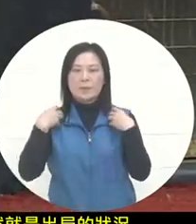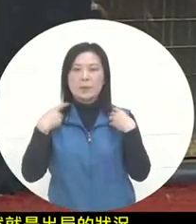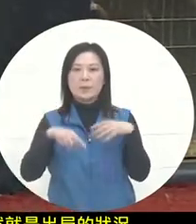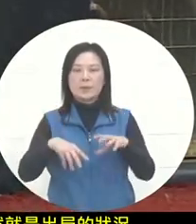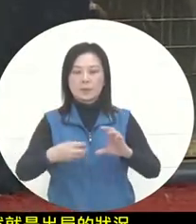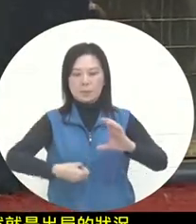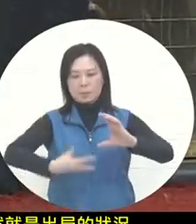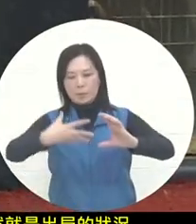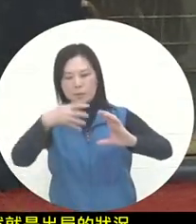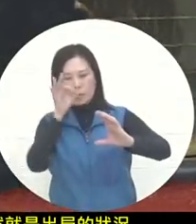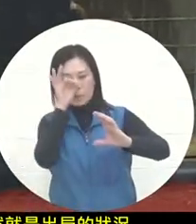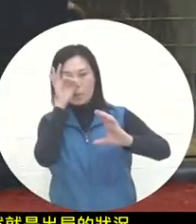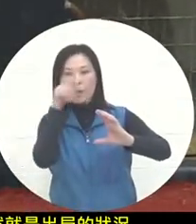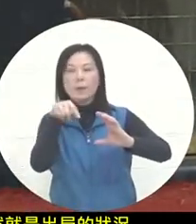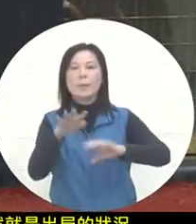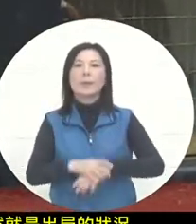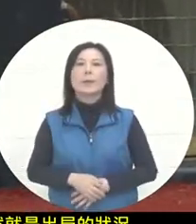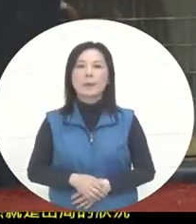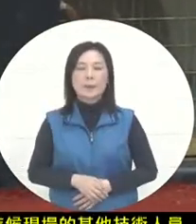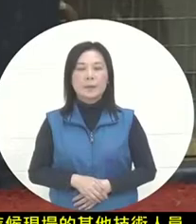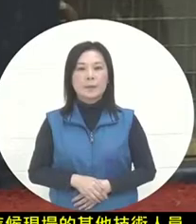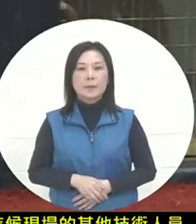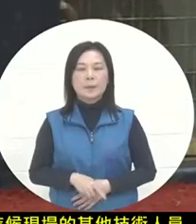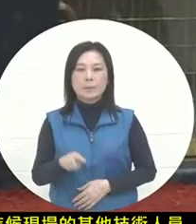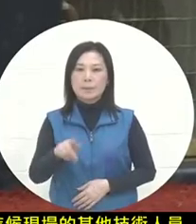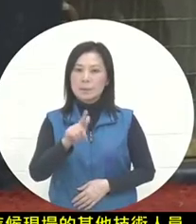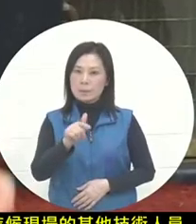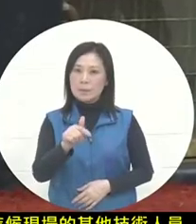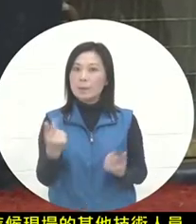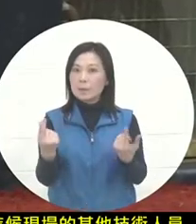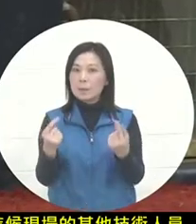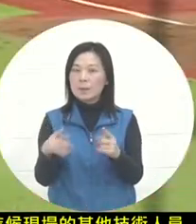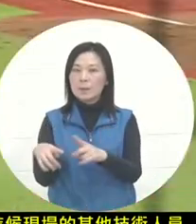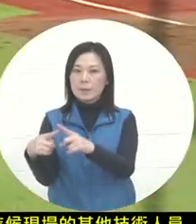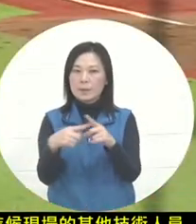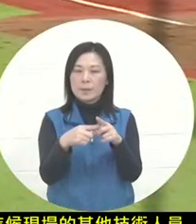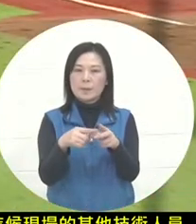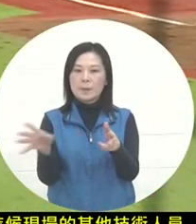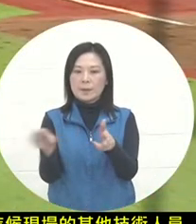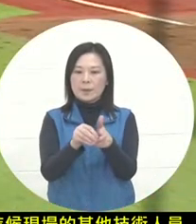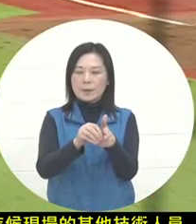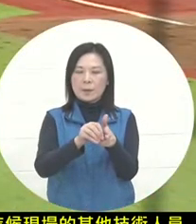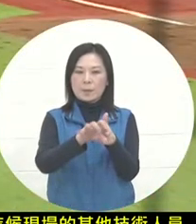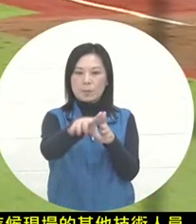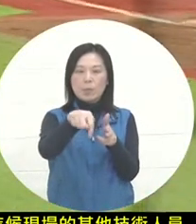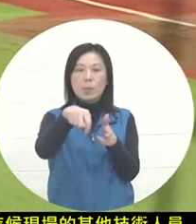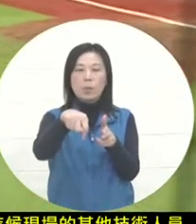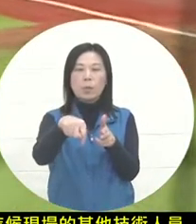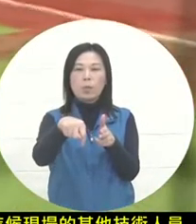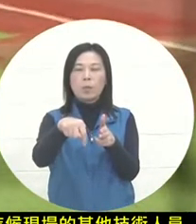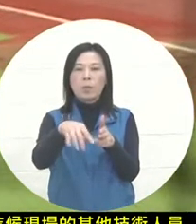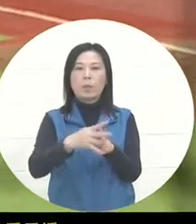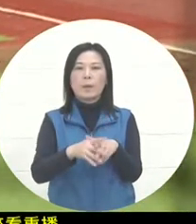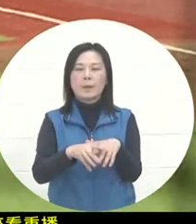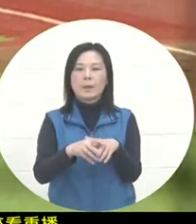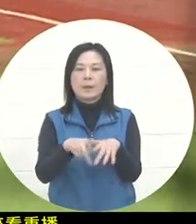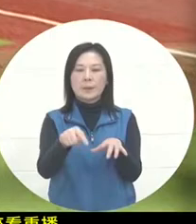the auxiliary judgment screen. The teacher has also come to the vicinity of the equipment for the broadcast